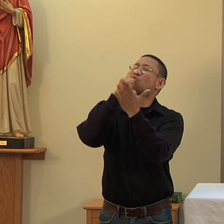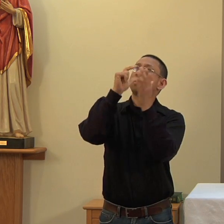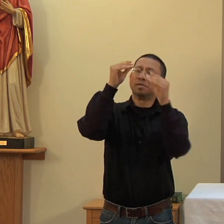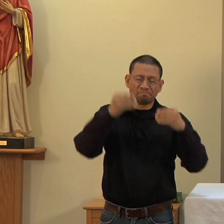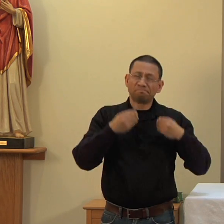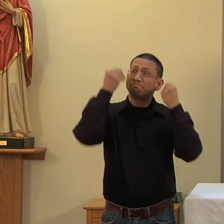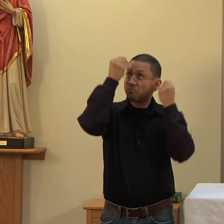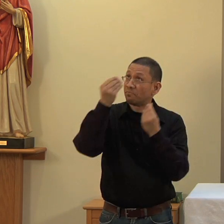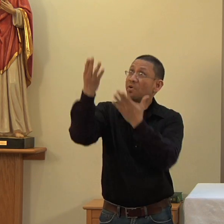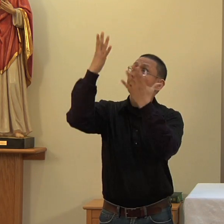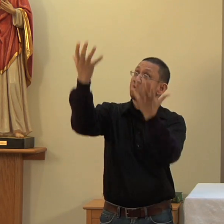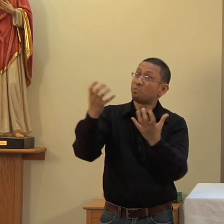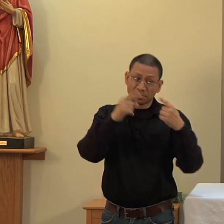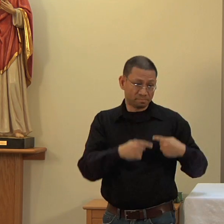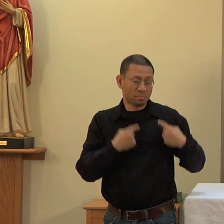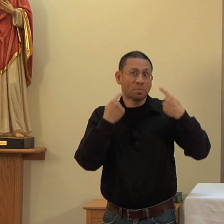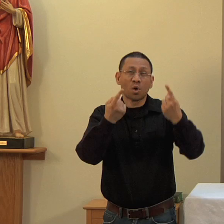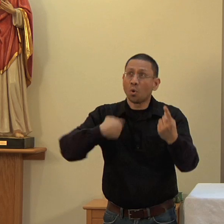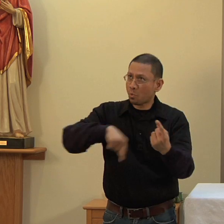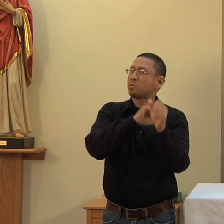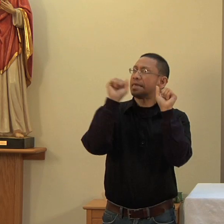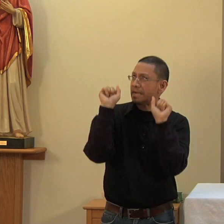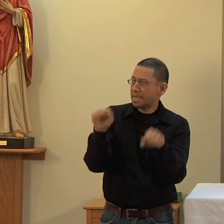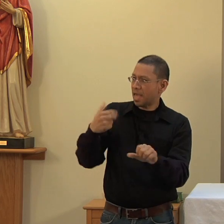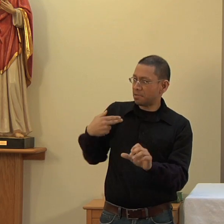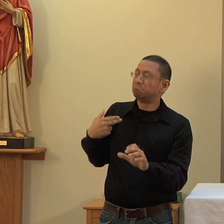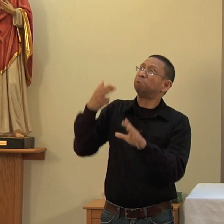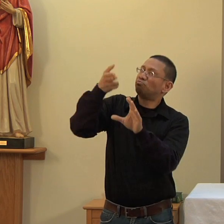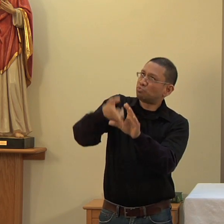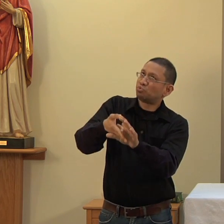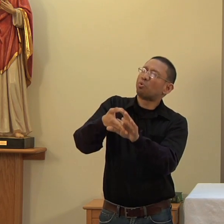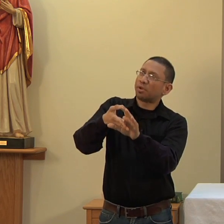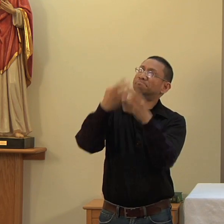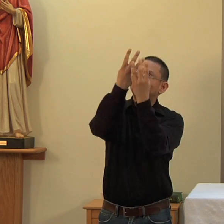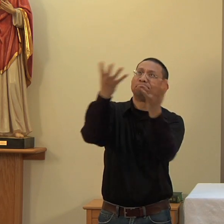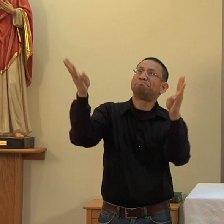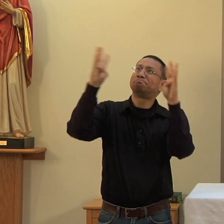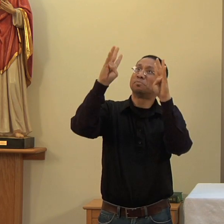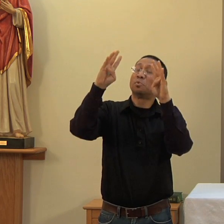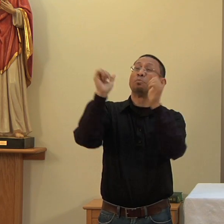you throughout the ages, we may merit to be coheirs to eternal life, and may praise and